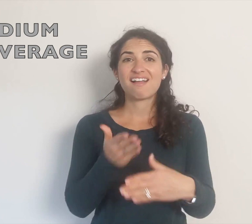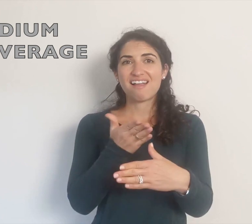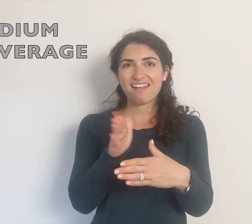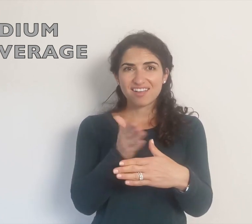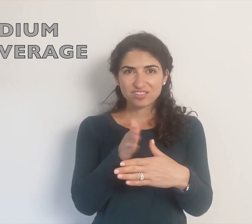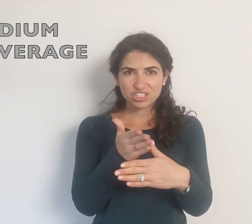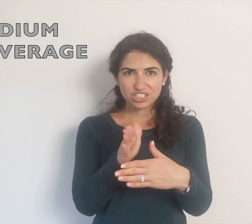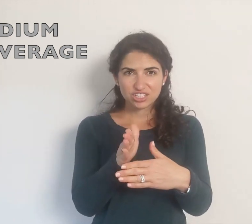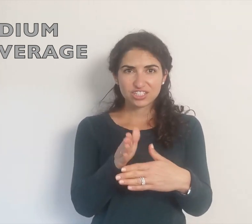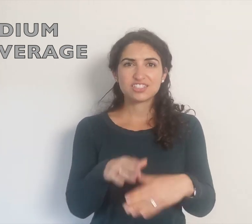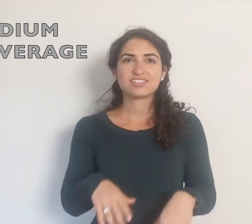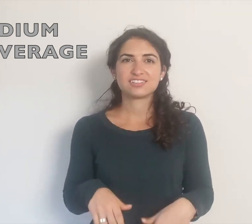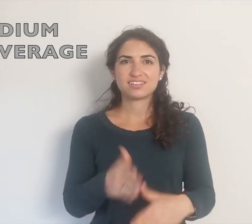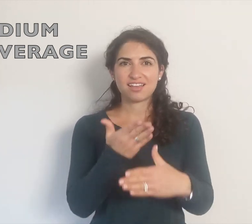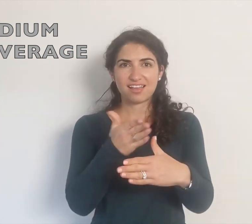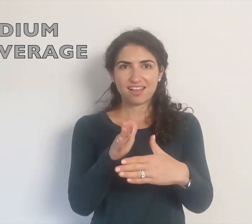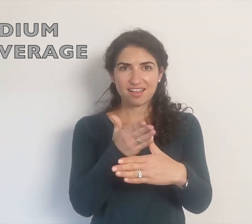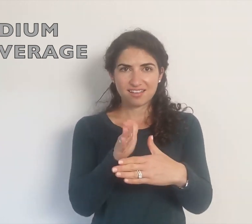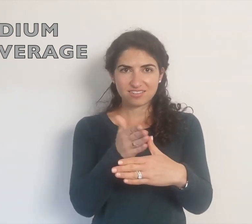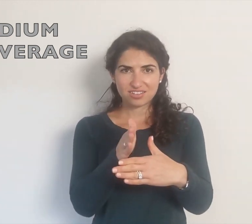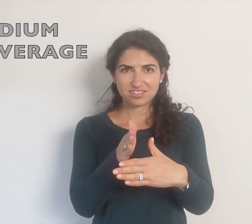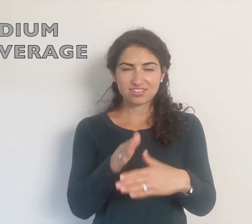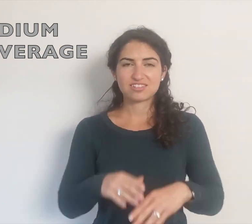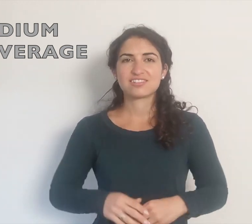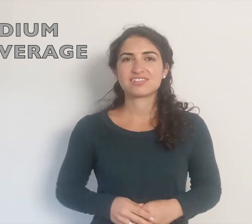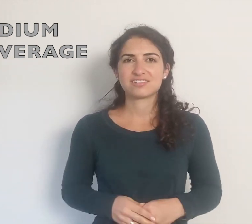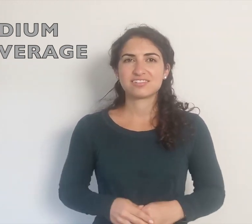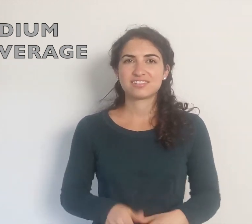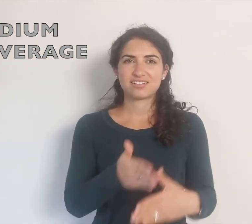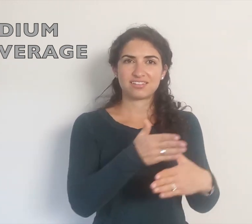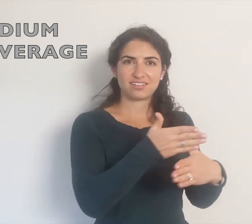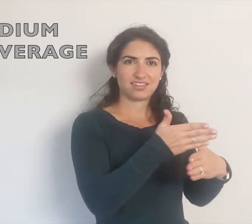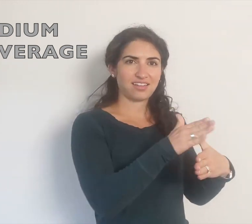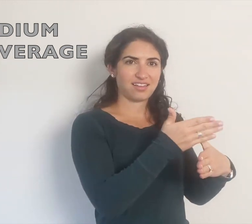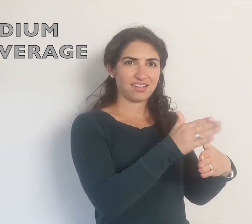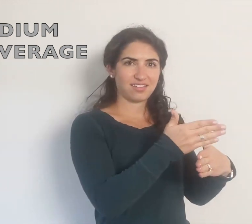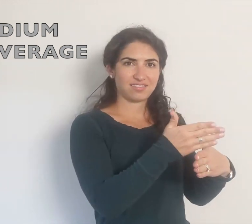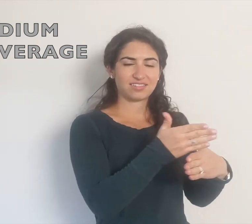or AVERAGE -- sometimes like this AVERAGE.